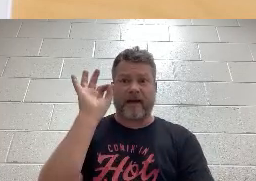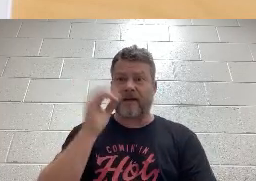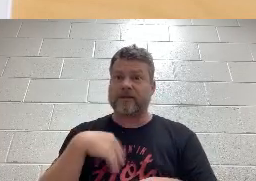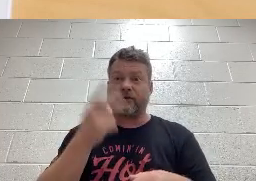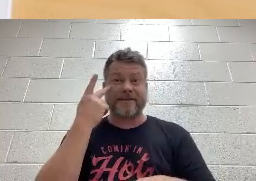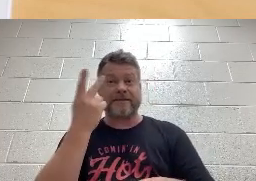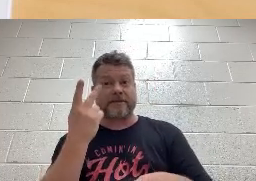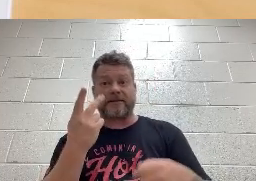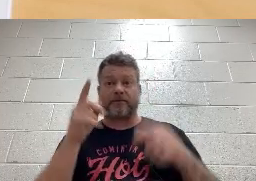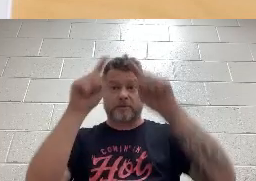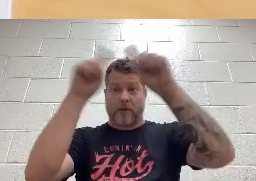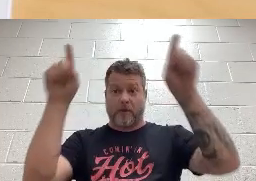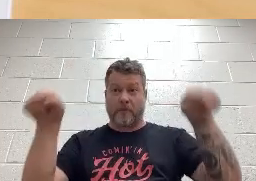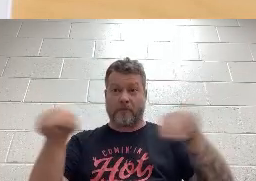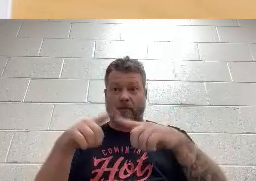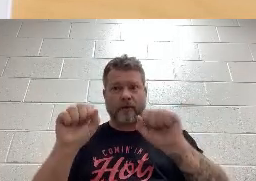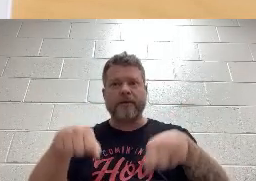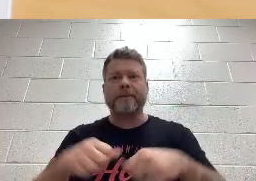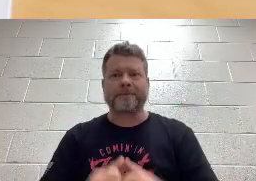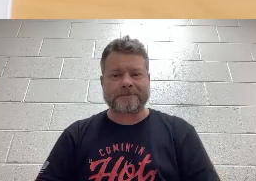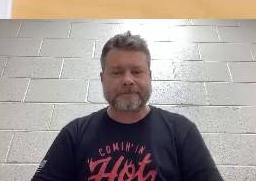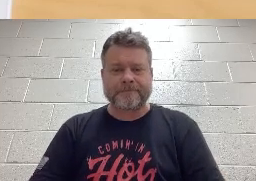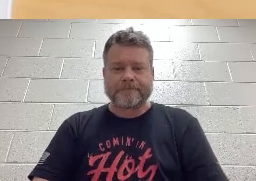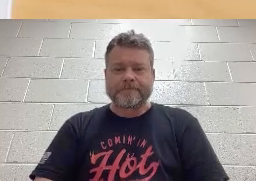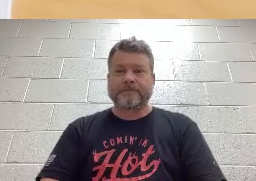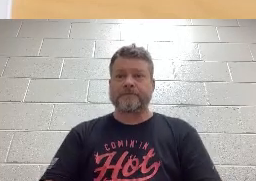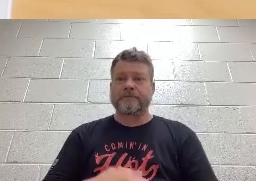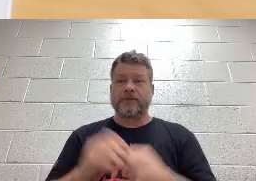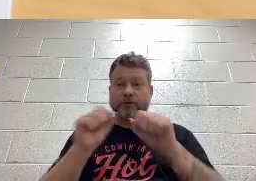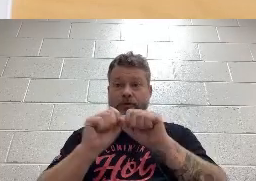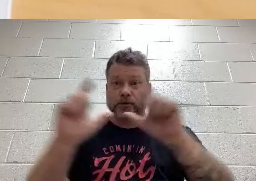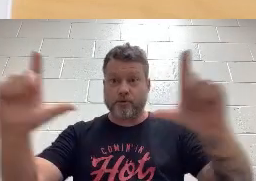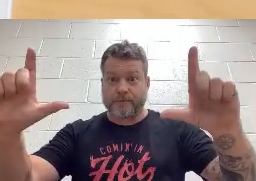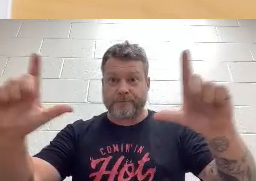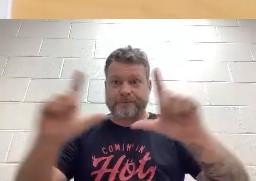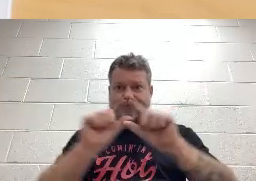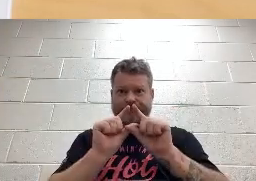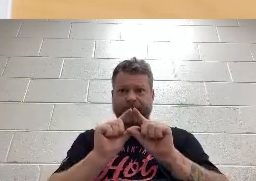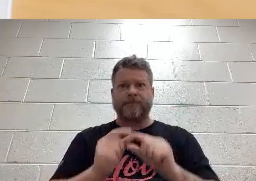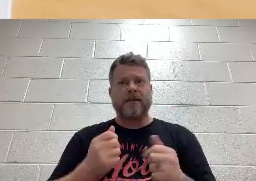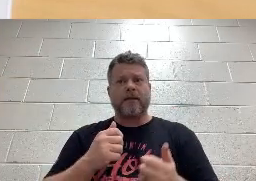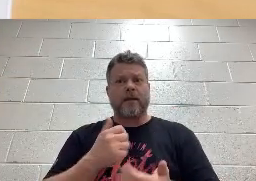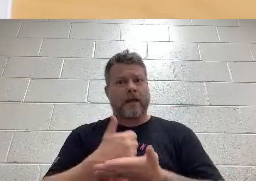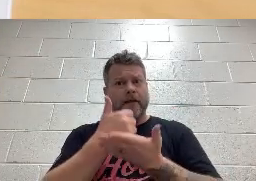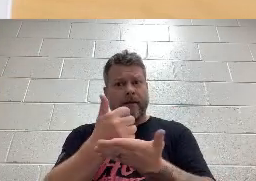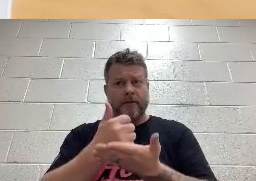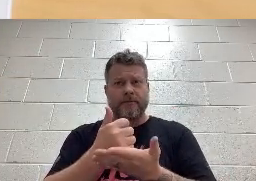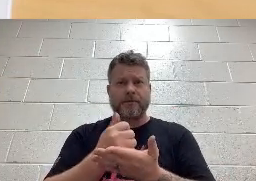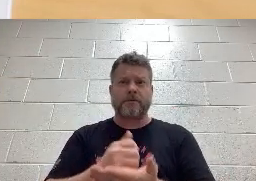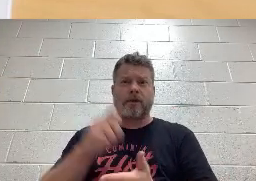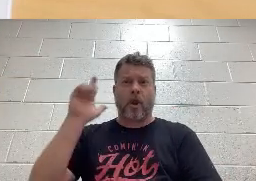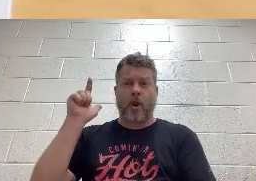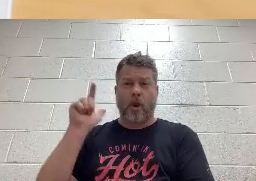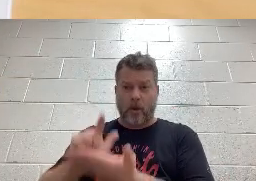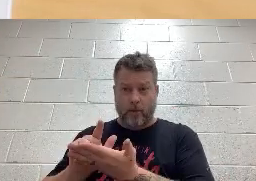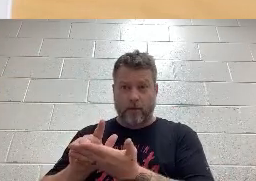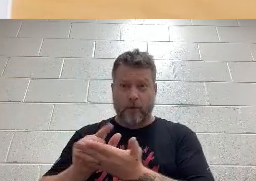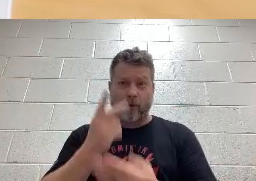what's on the board. Zoom in and out features to help Low-Vision students navigate different